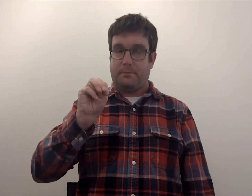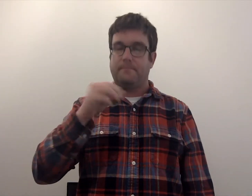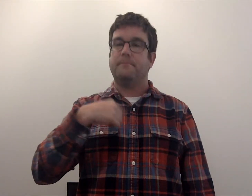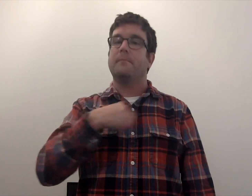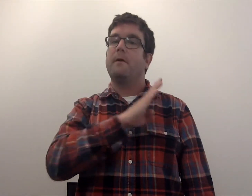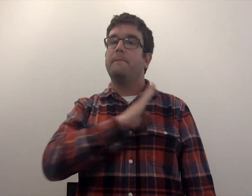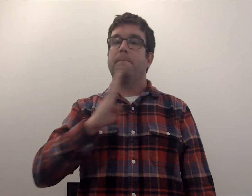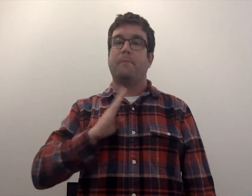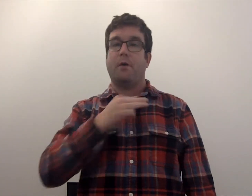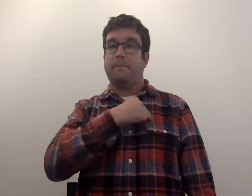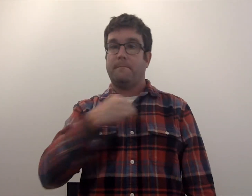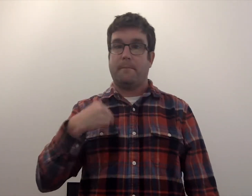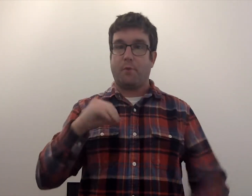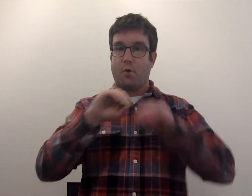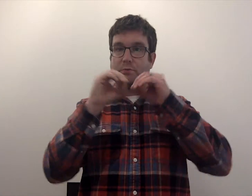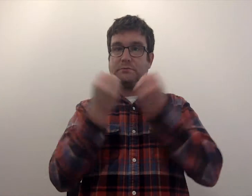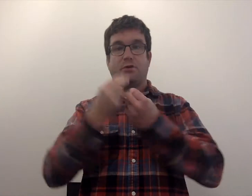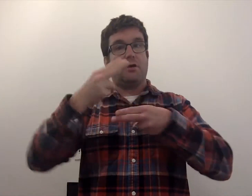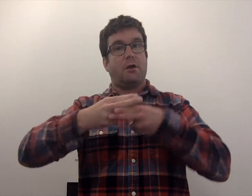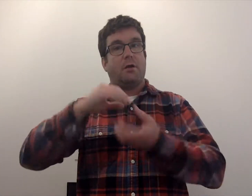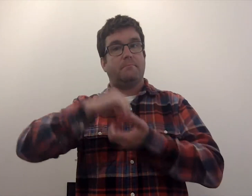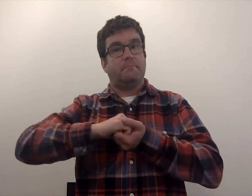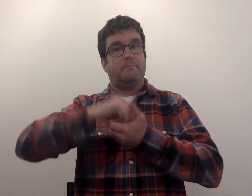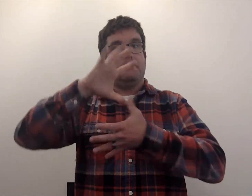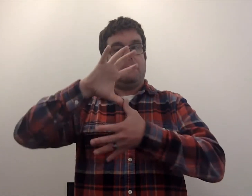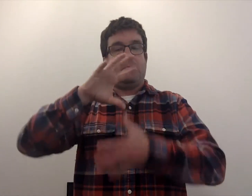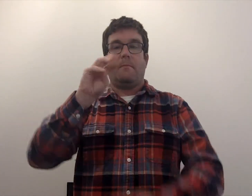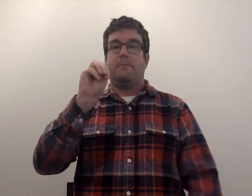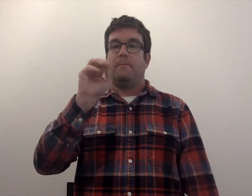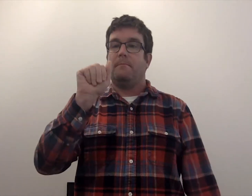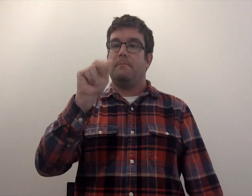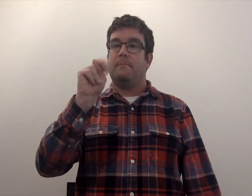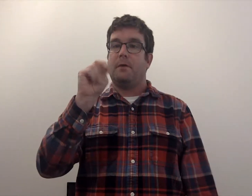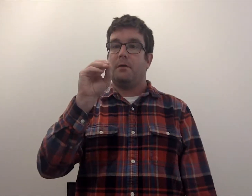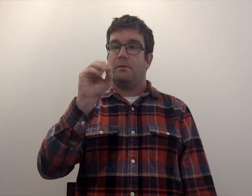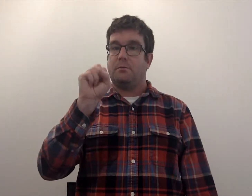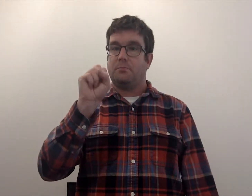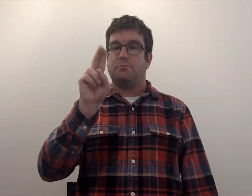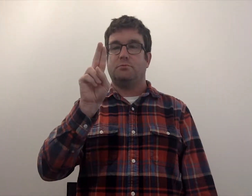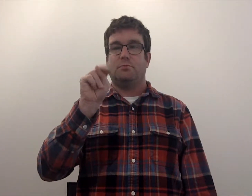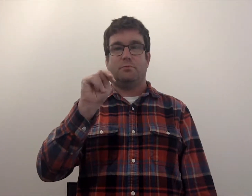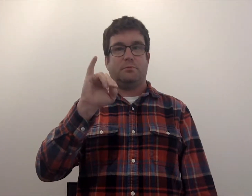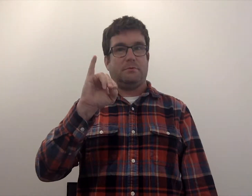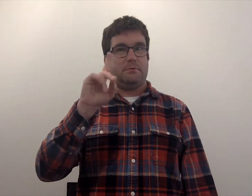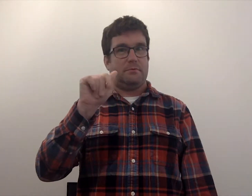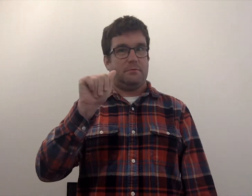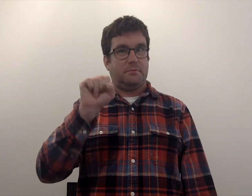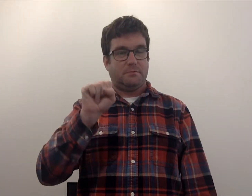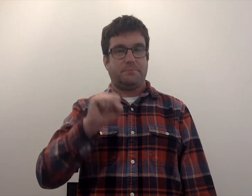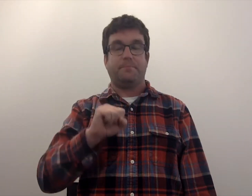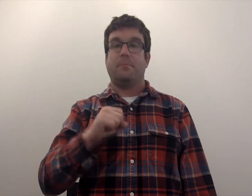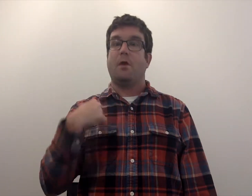and I'm a board member of Manos Unidas.